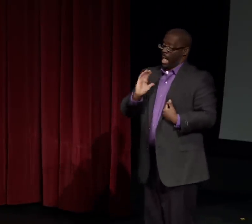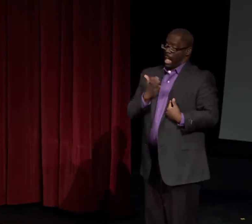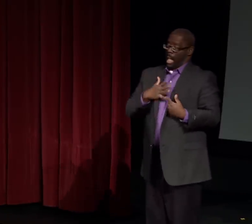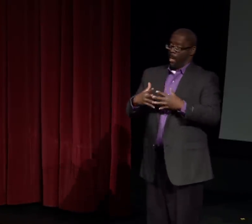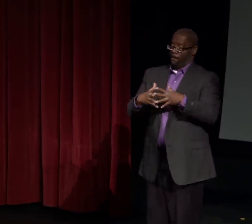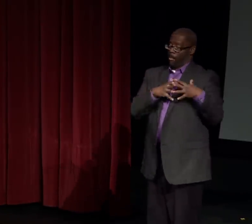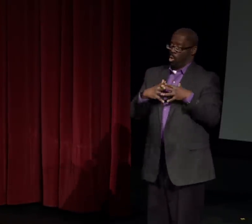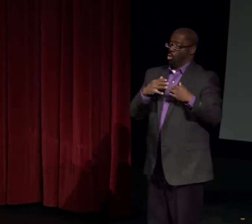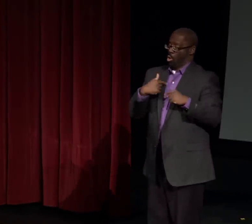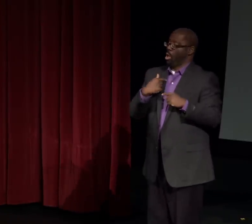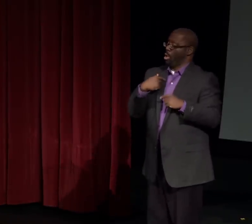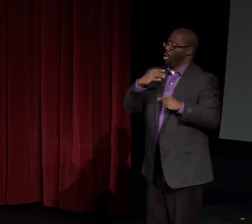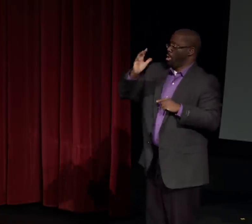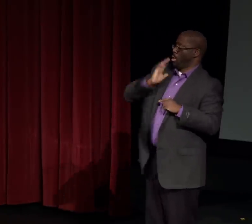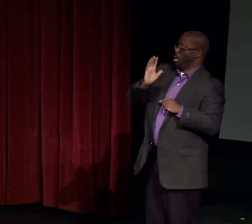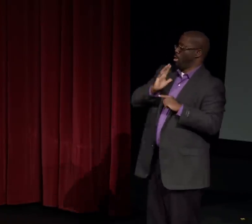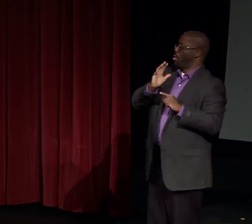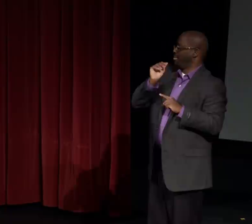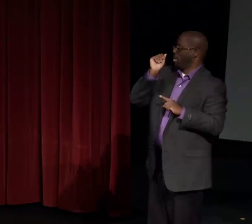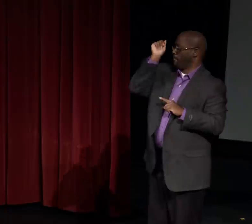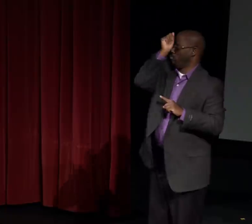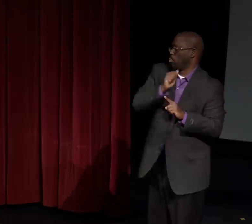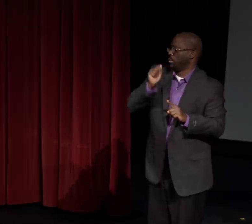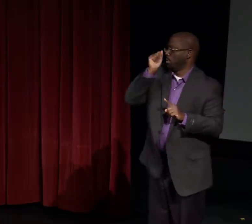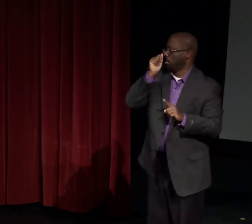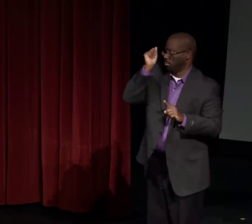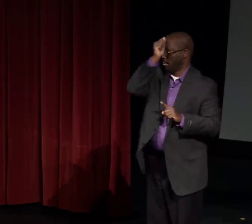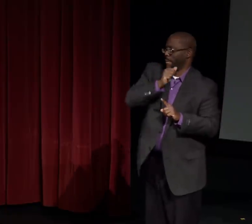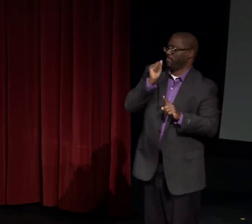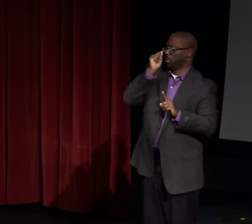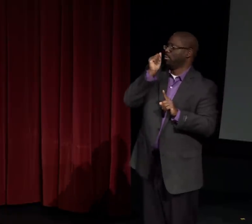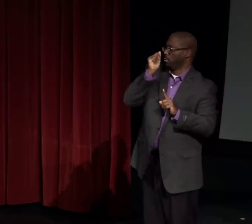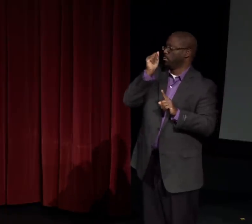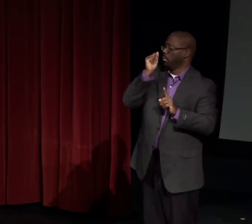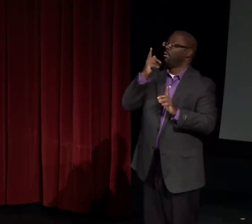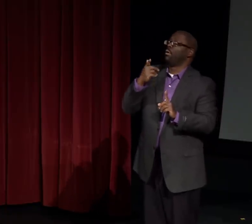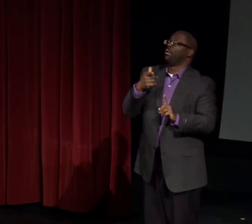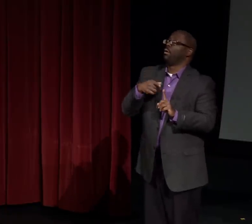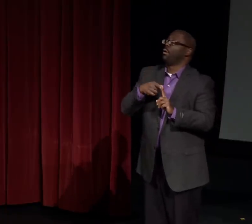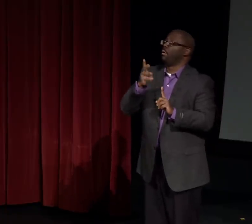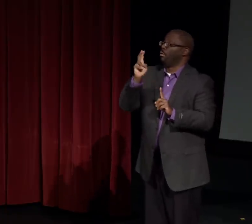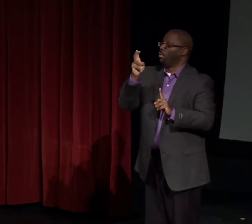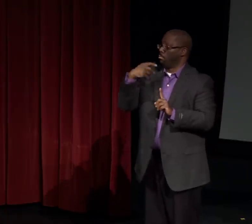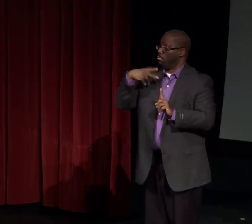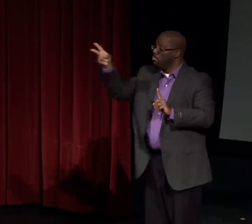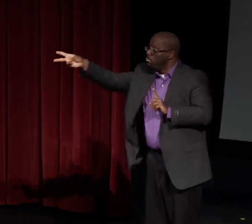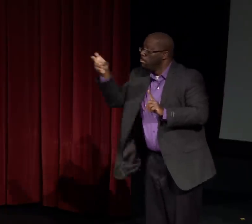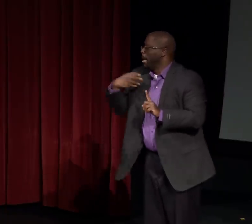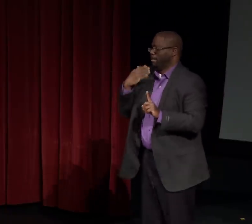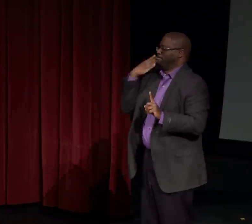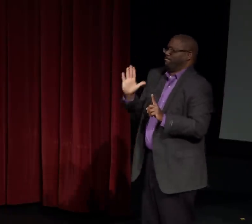Now in ASL, we used to sign Africa